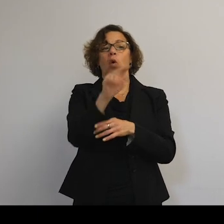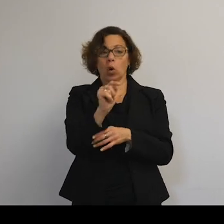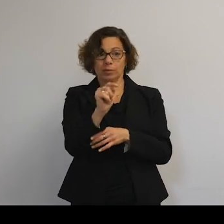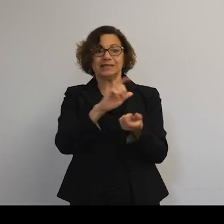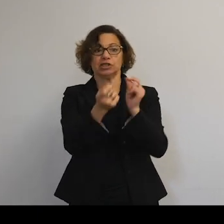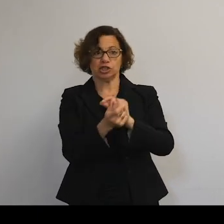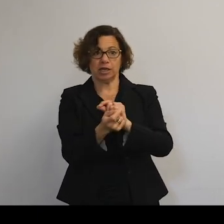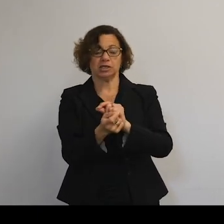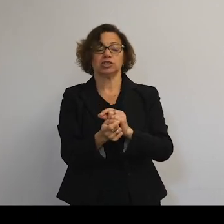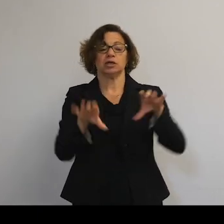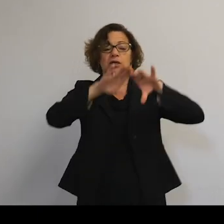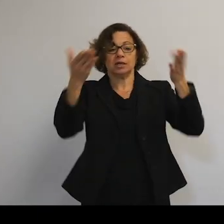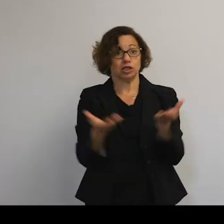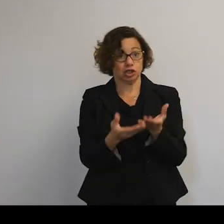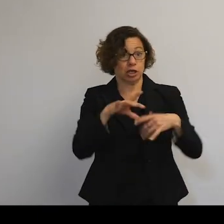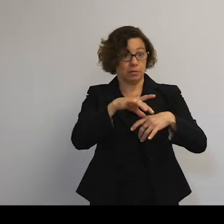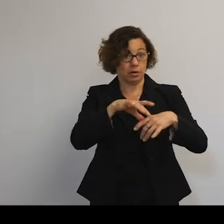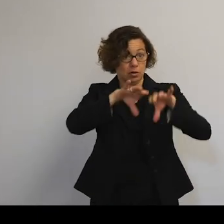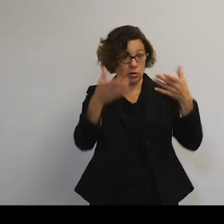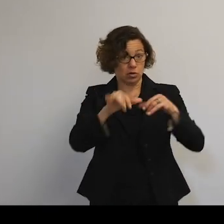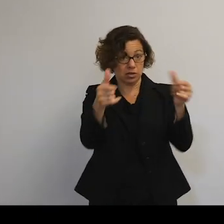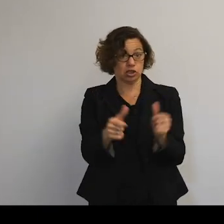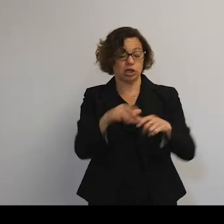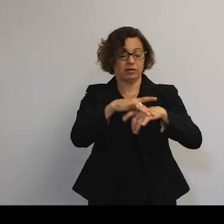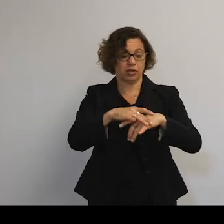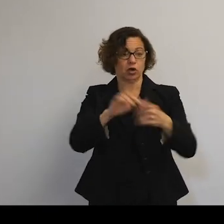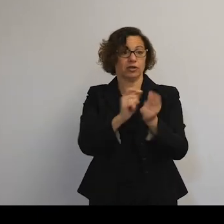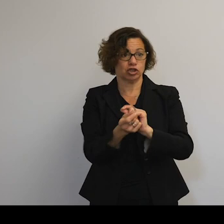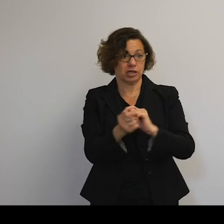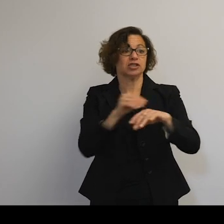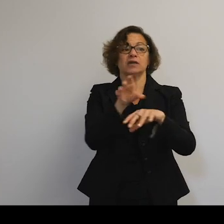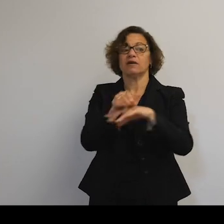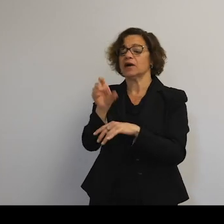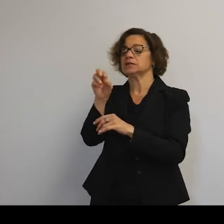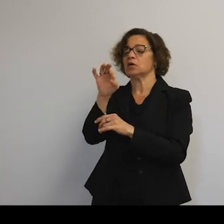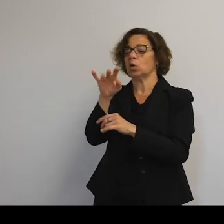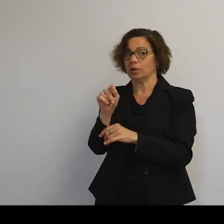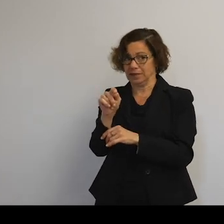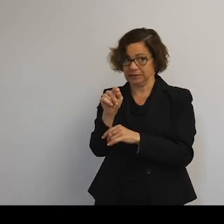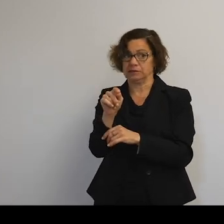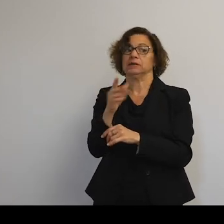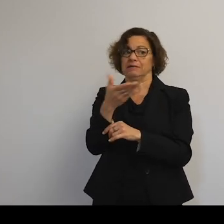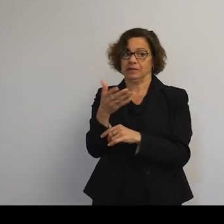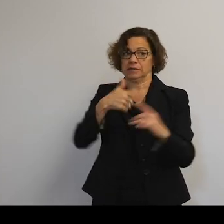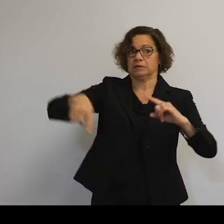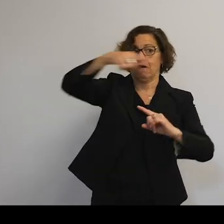with it, which can mean over time, different objects become dangerous to other objects.